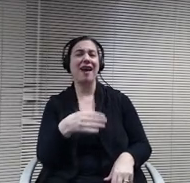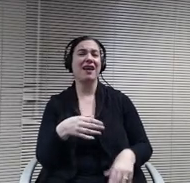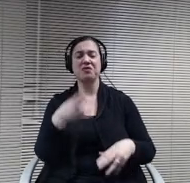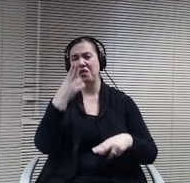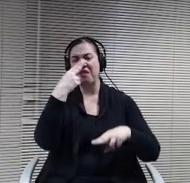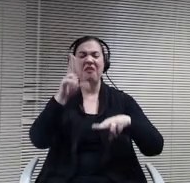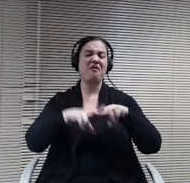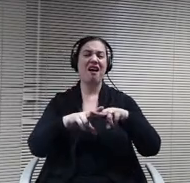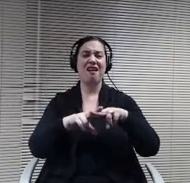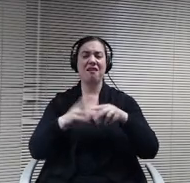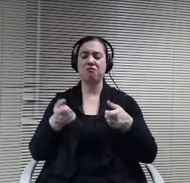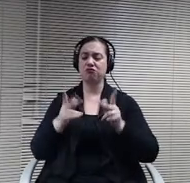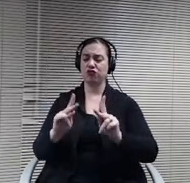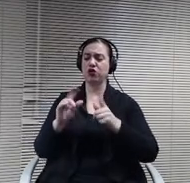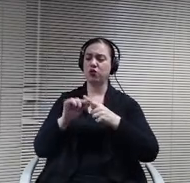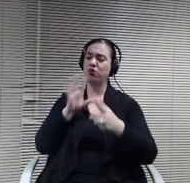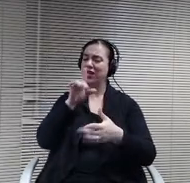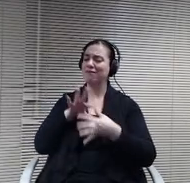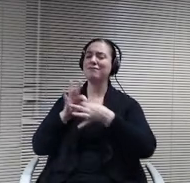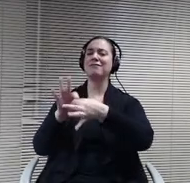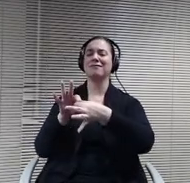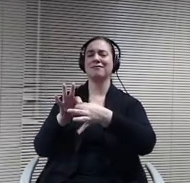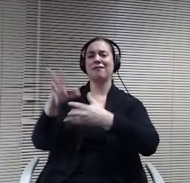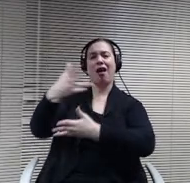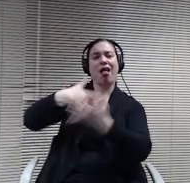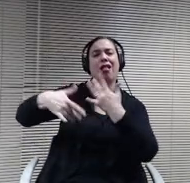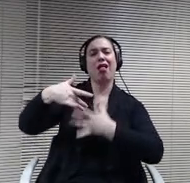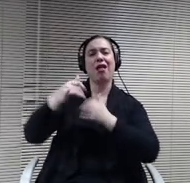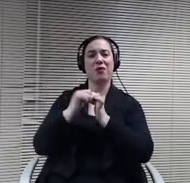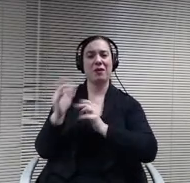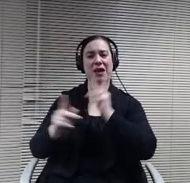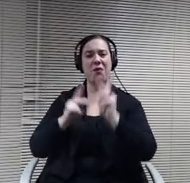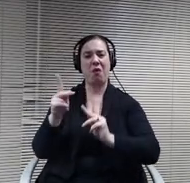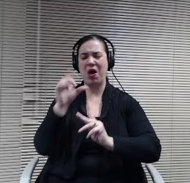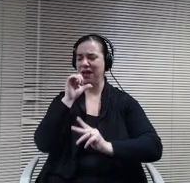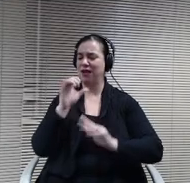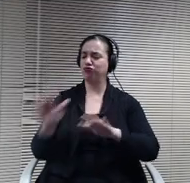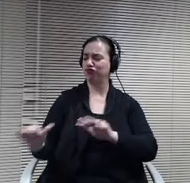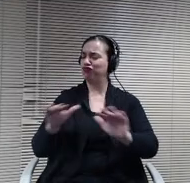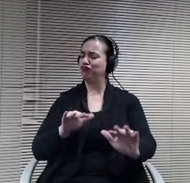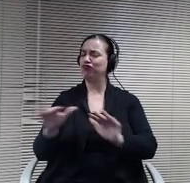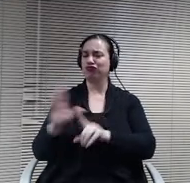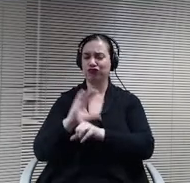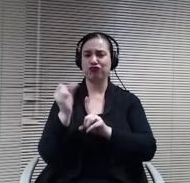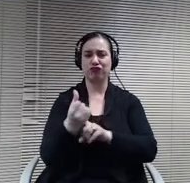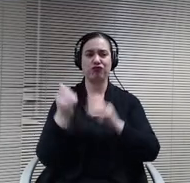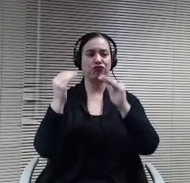with people in a little more of an informal setting. We do game night on some Friday nights, so if you're ever interested to